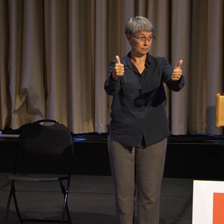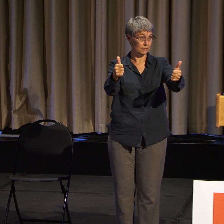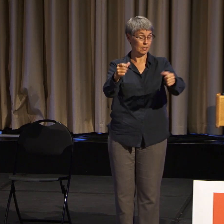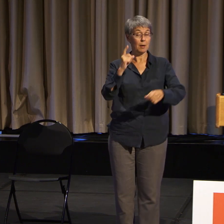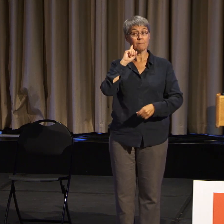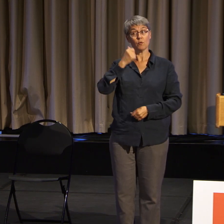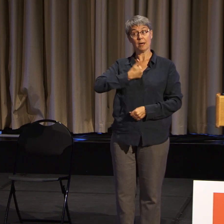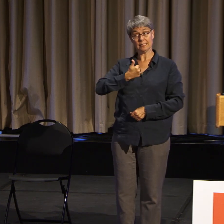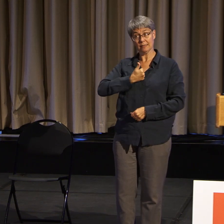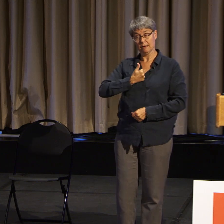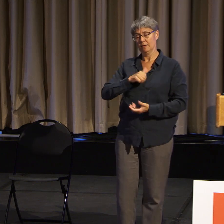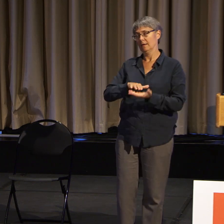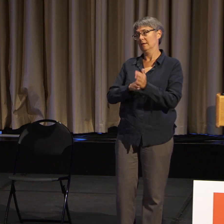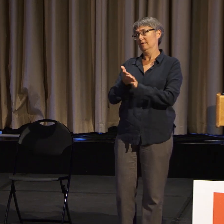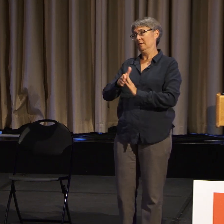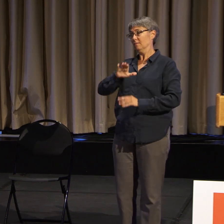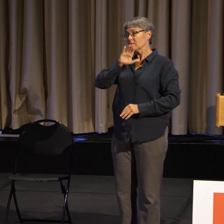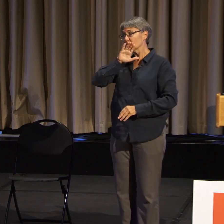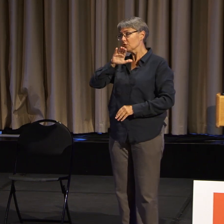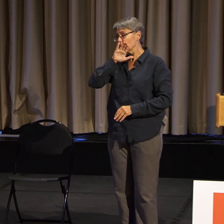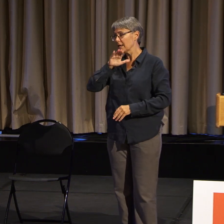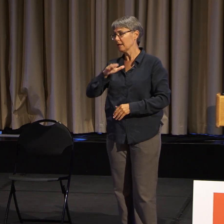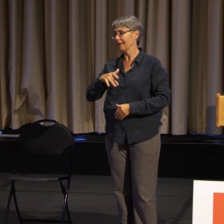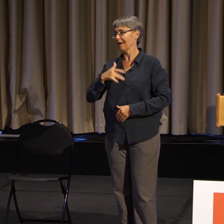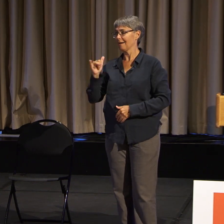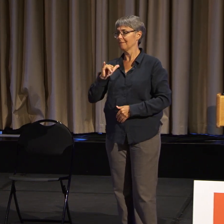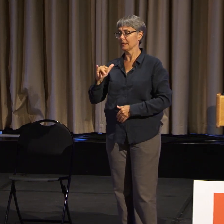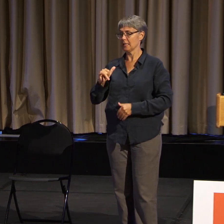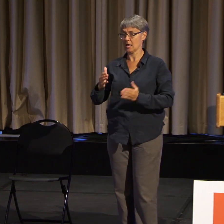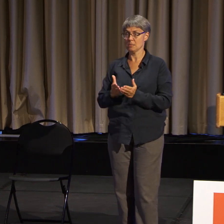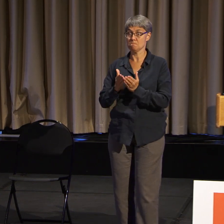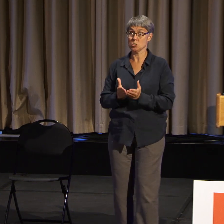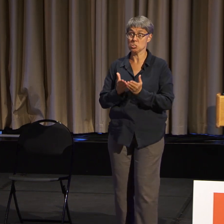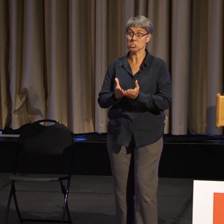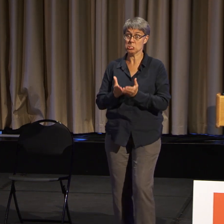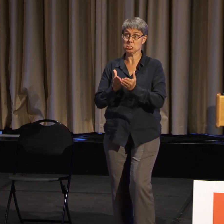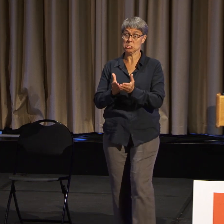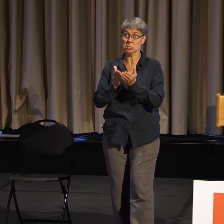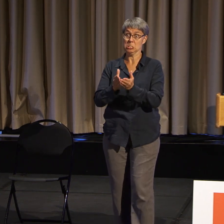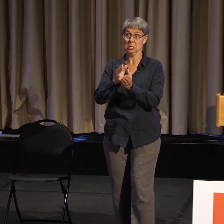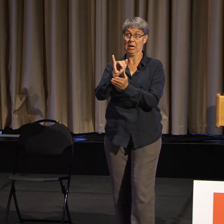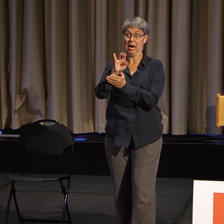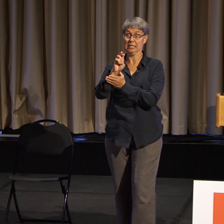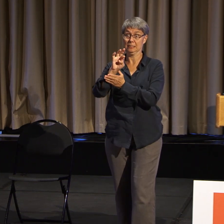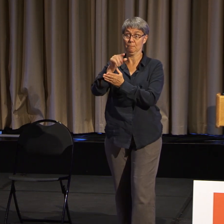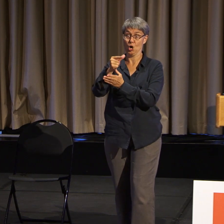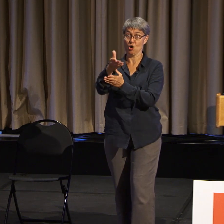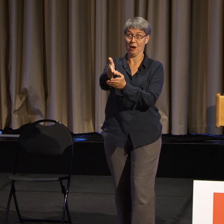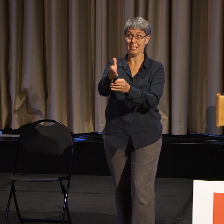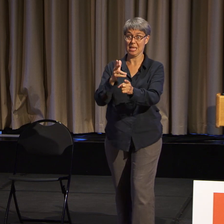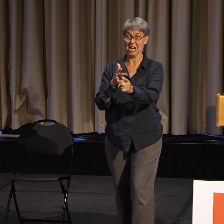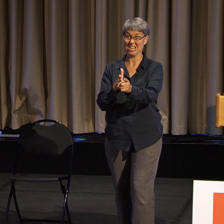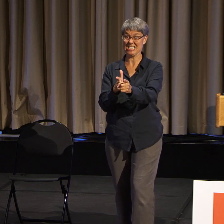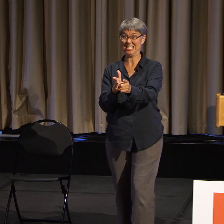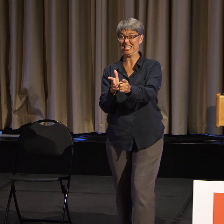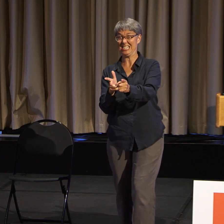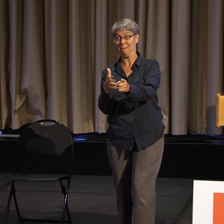when it seems like that Queen Mary isn't turning, you know, I just keep thinking, I can't afford to give up.